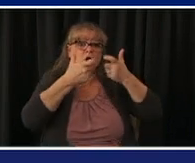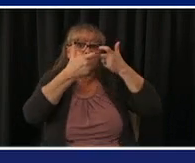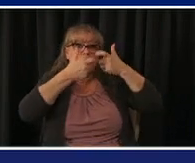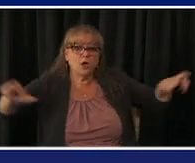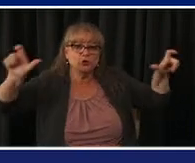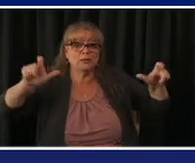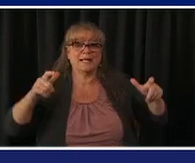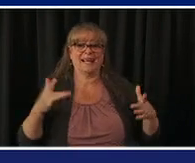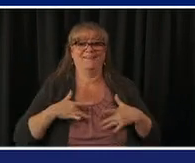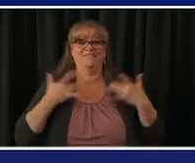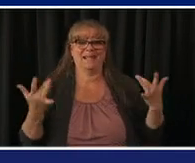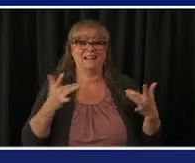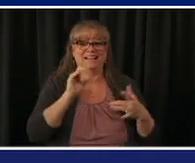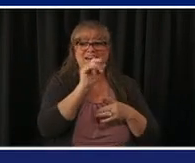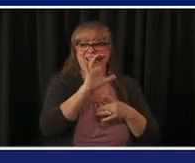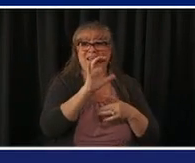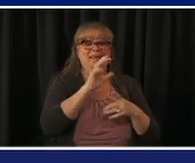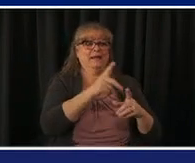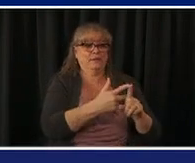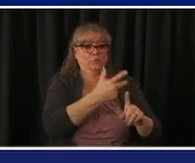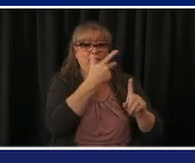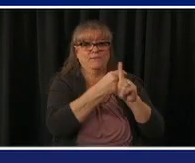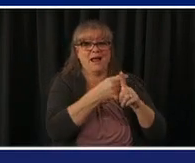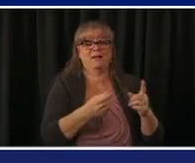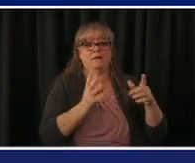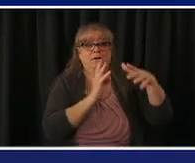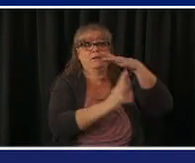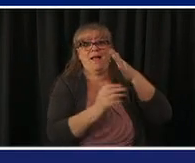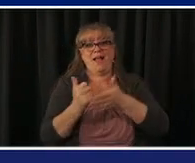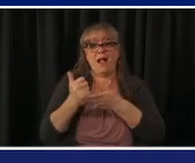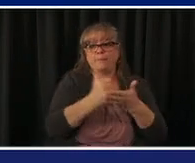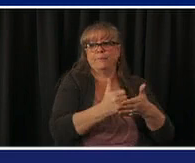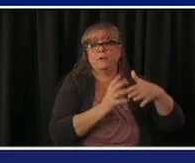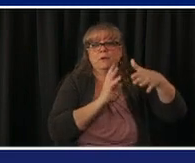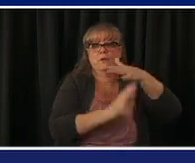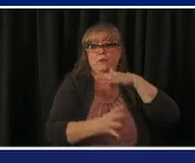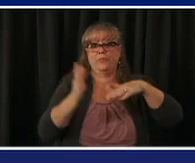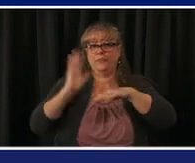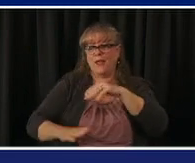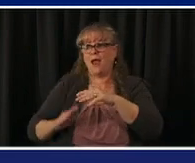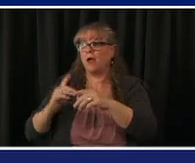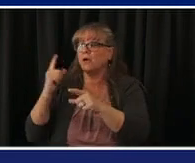over the amount that kind of our normal system can do and that we get it quickly into arms so